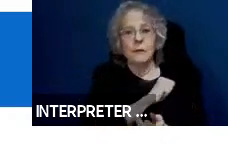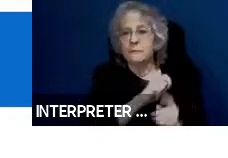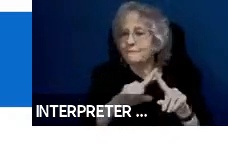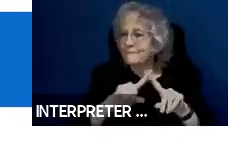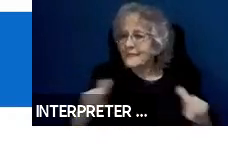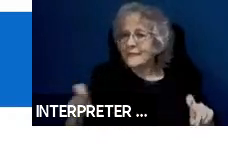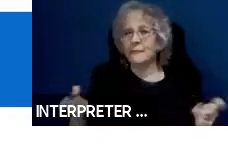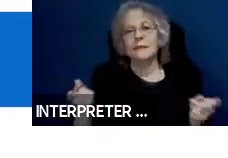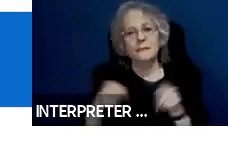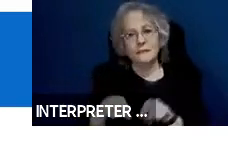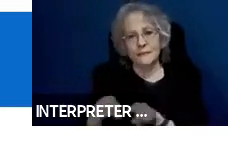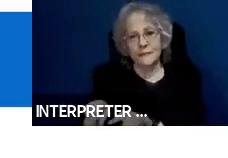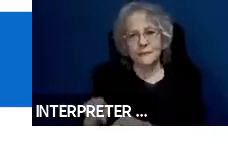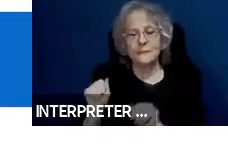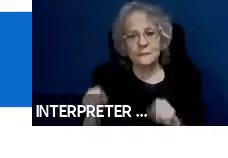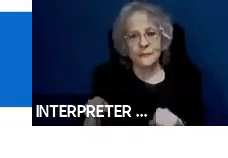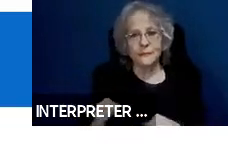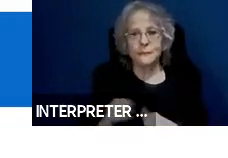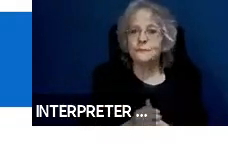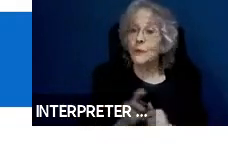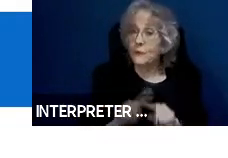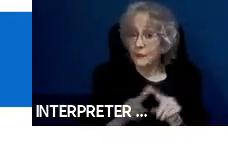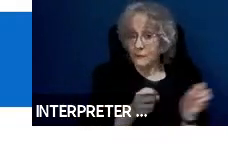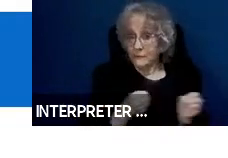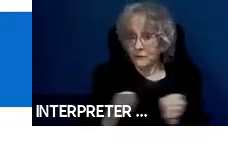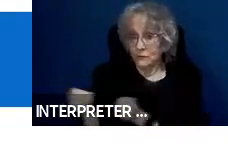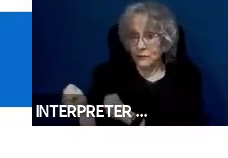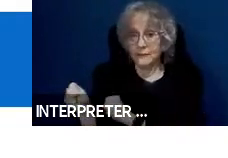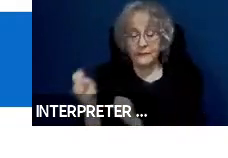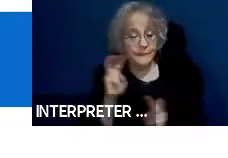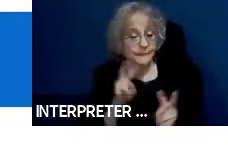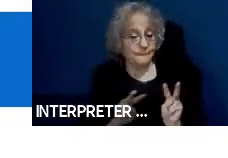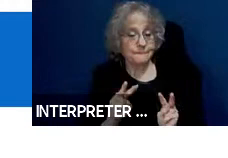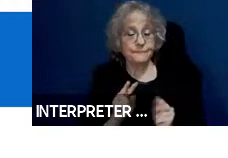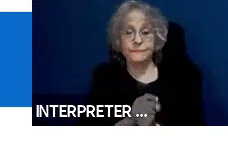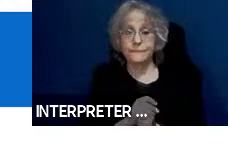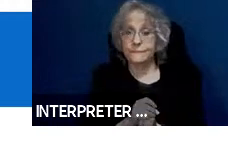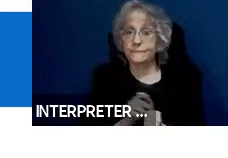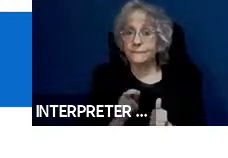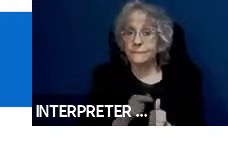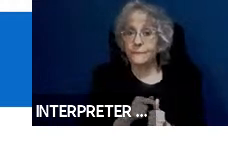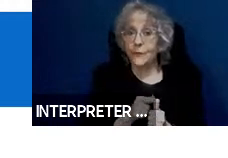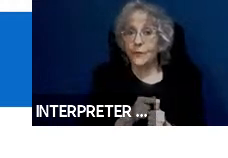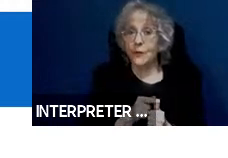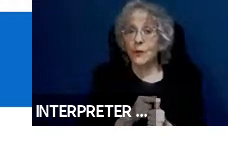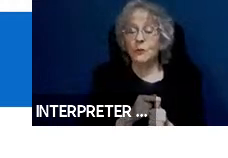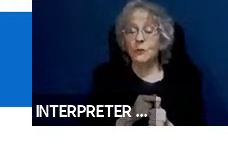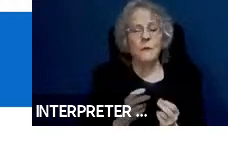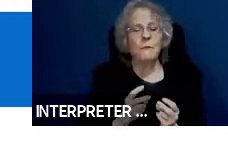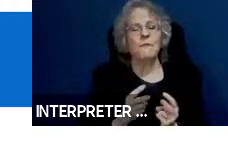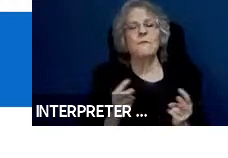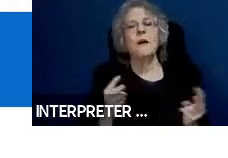Now there are a number of different strategies that we might look at using ultra simple interfaces, no need for instructions